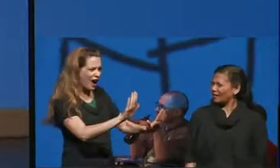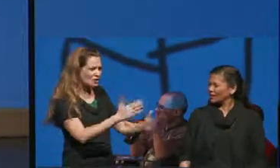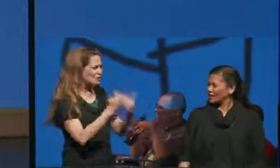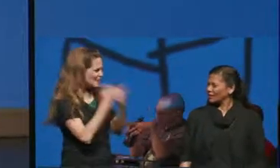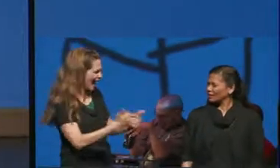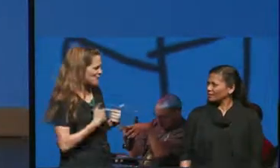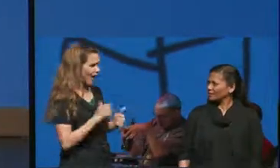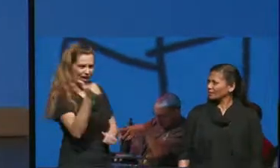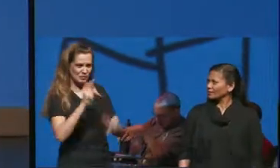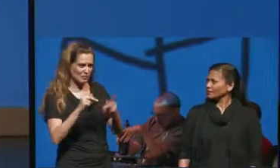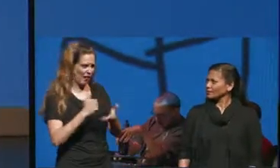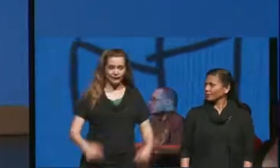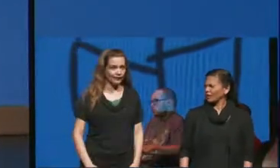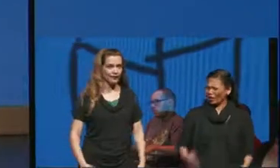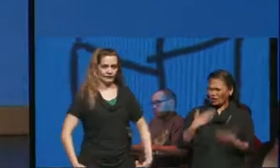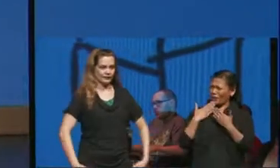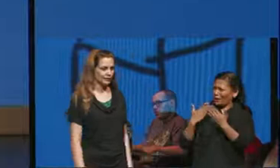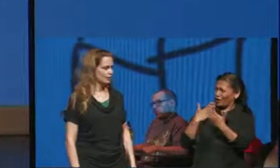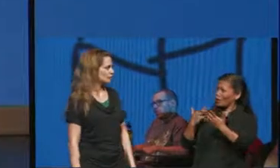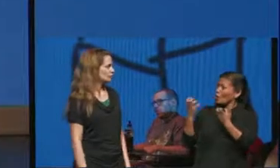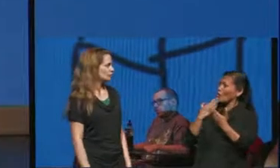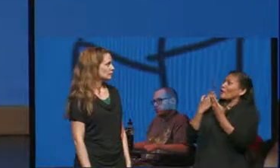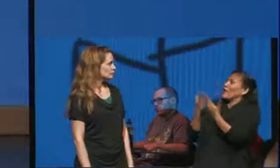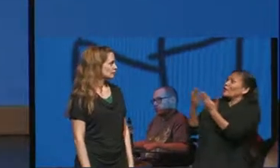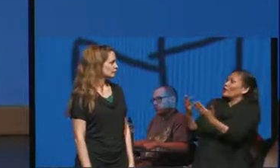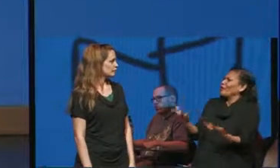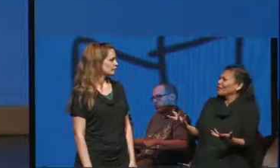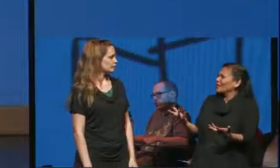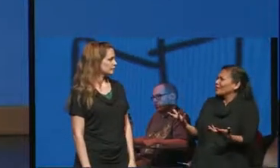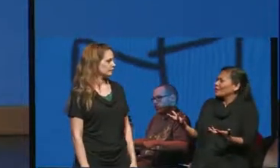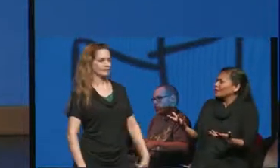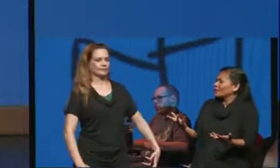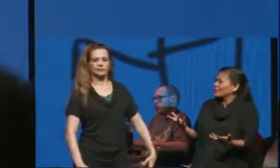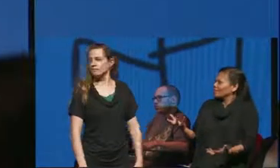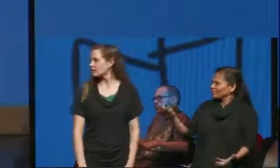did you got that right well I see gratitude David holds up a paper hey you